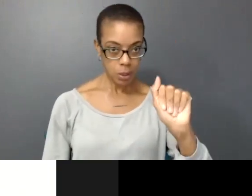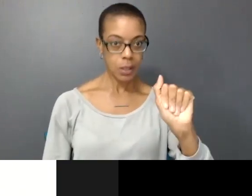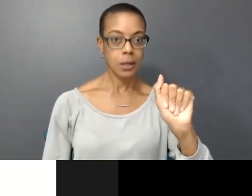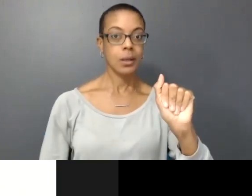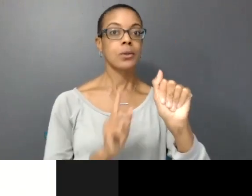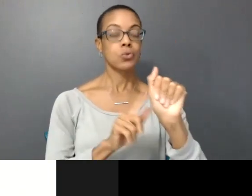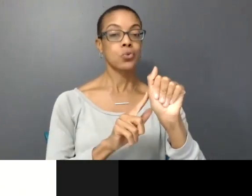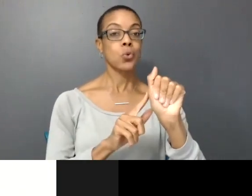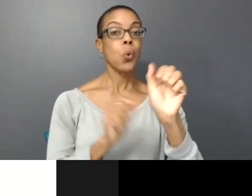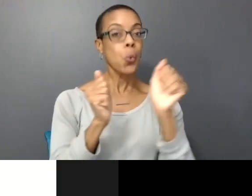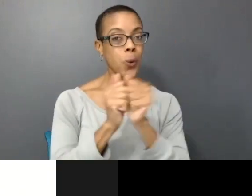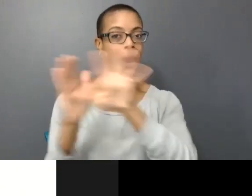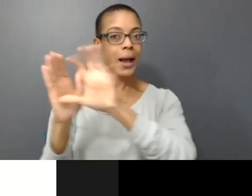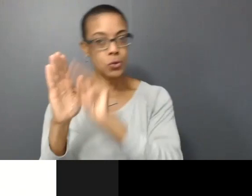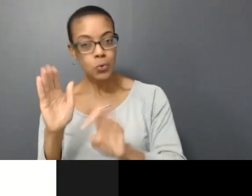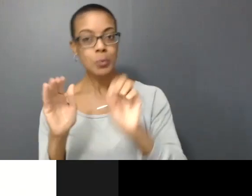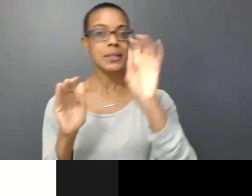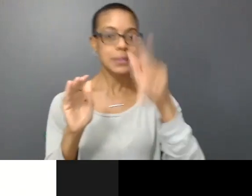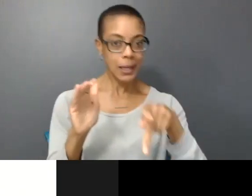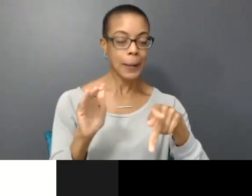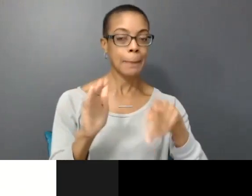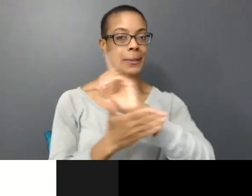mixing and live video design in real time.